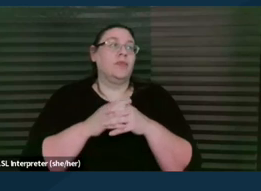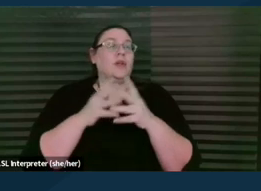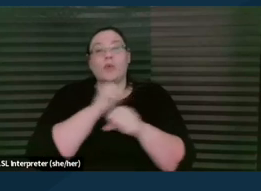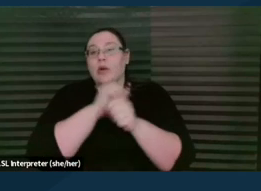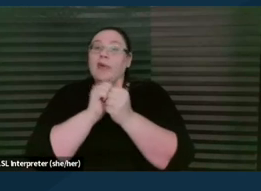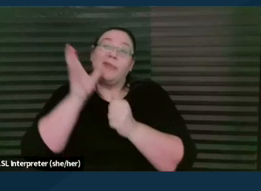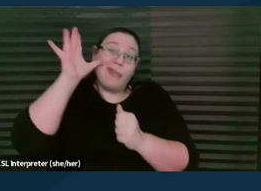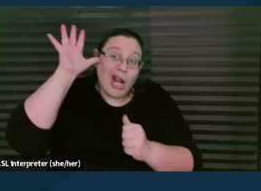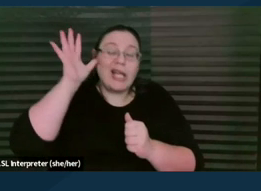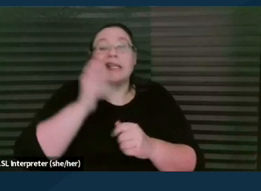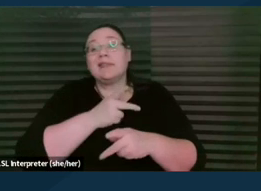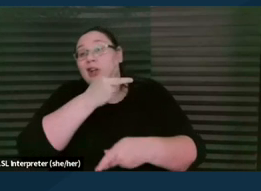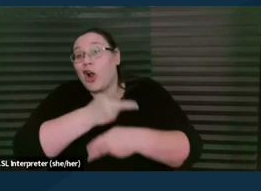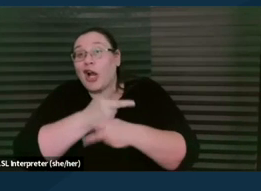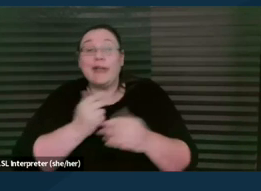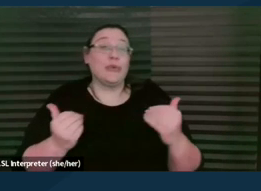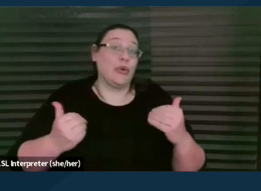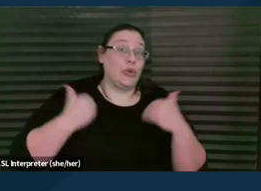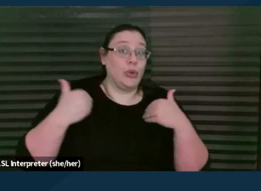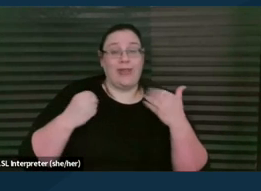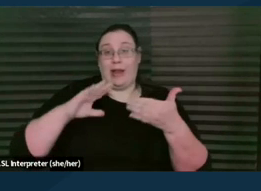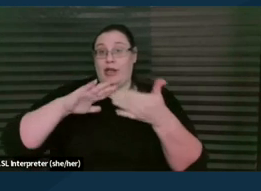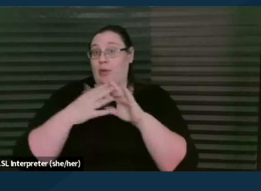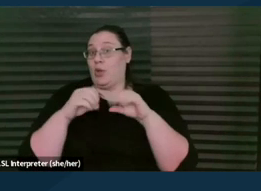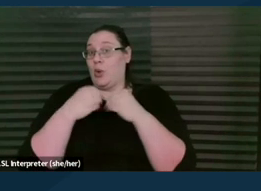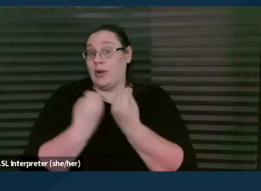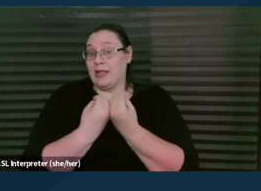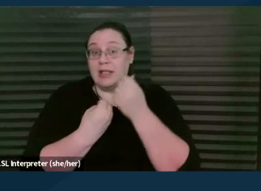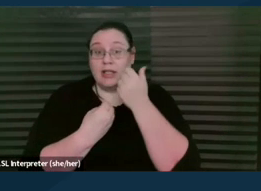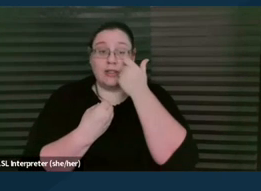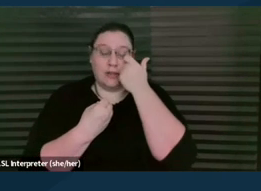and also we do a lot of work with community organizations including, for example,